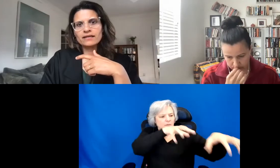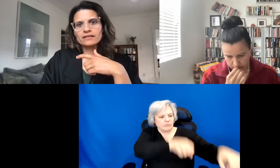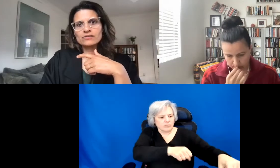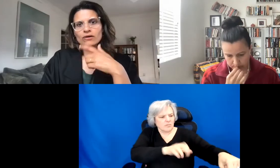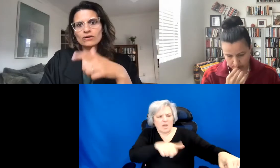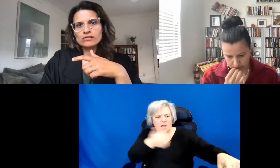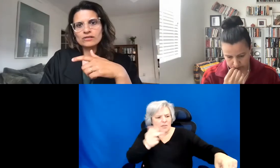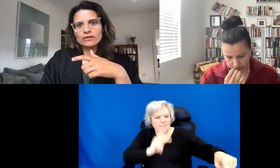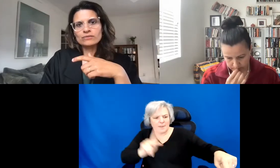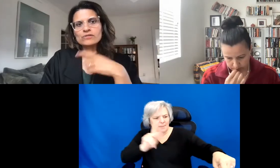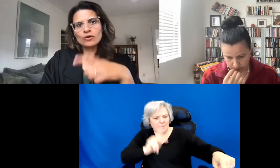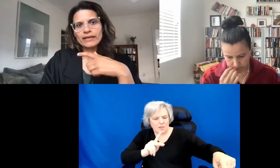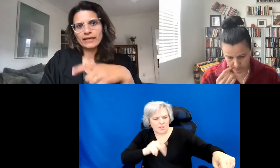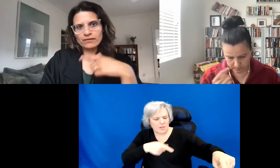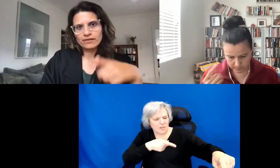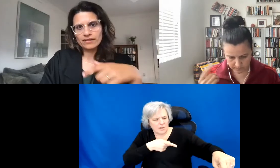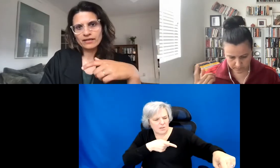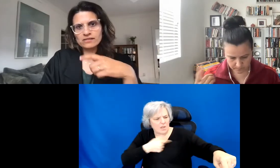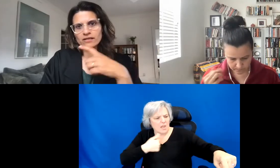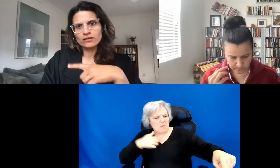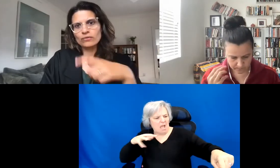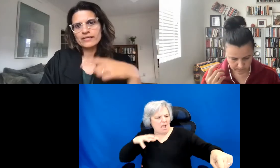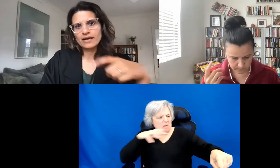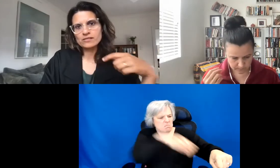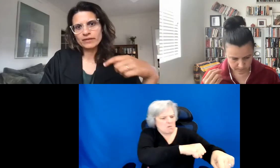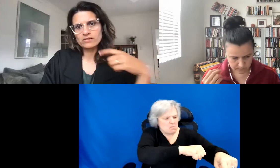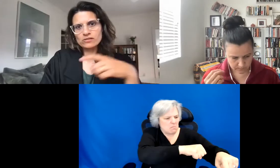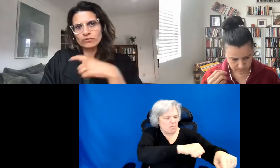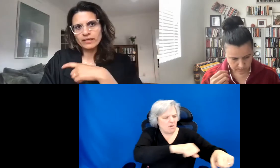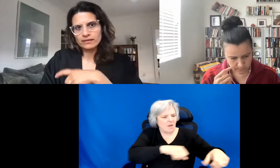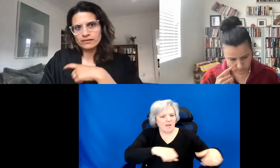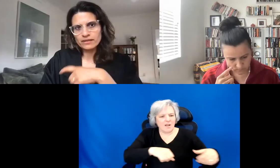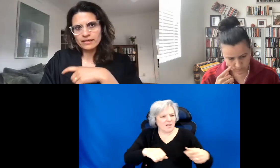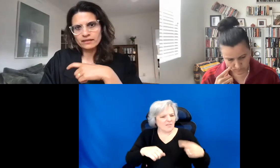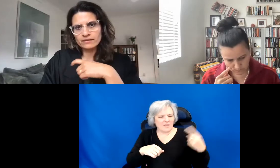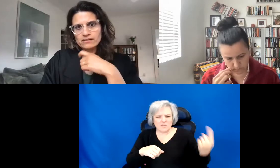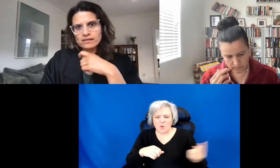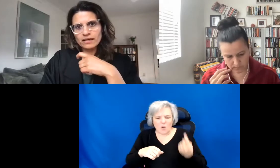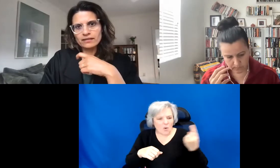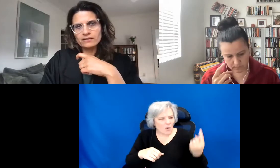That is also so many other things, and always has been so many other things.